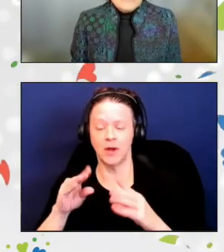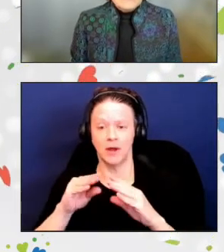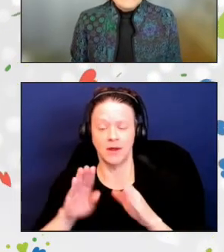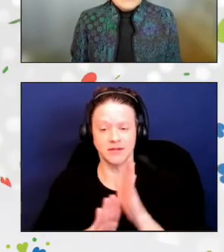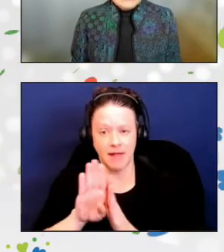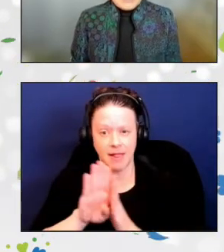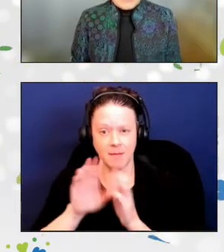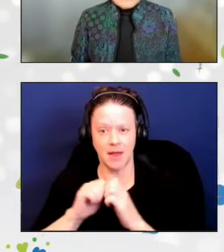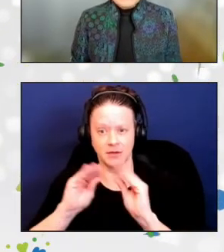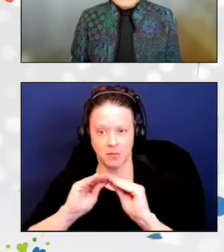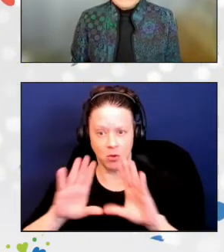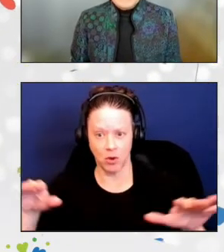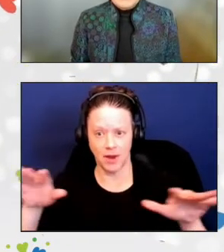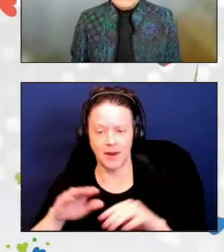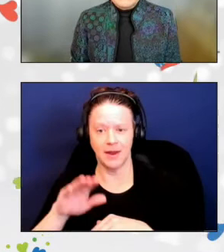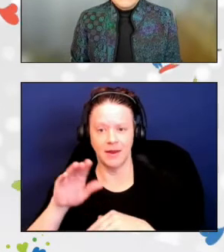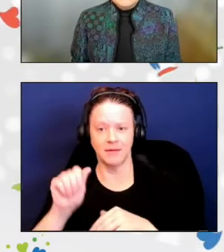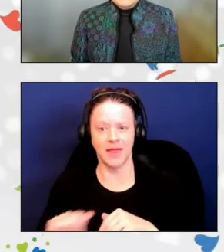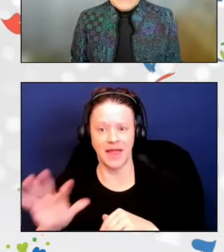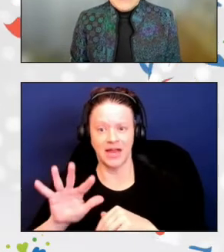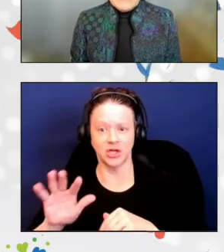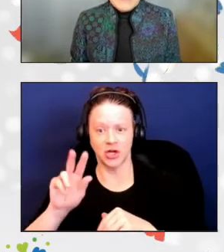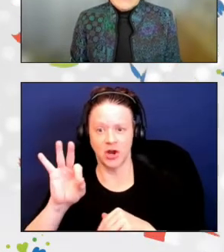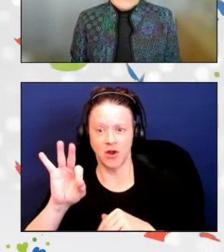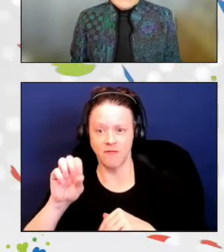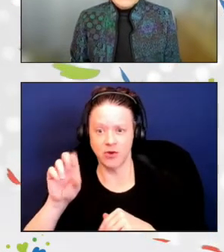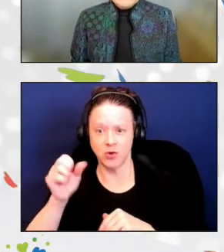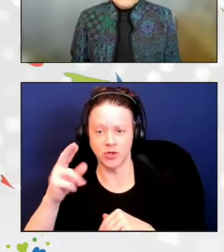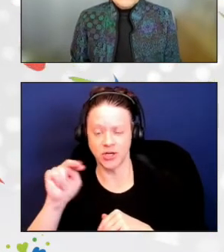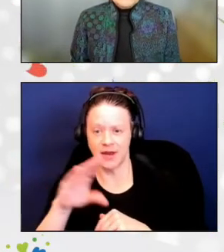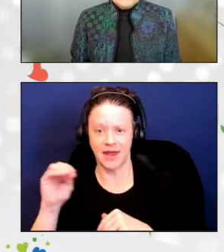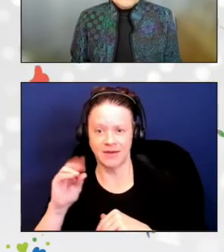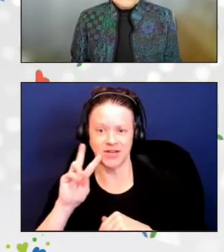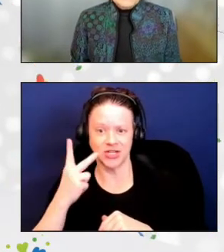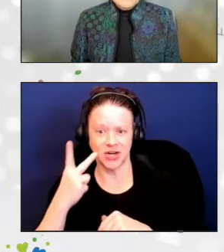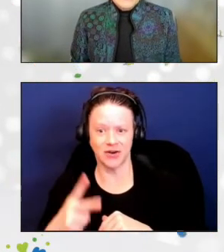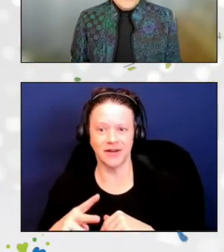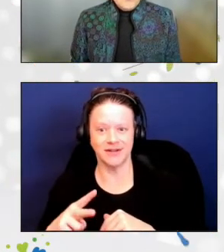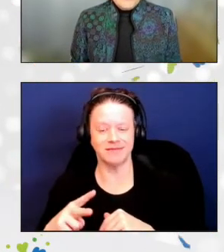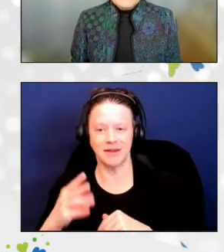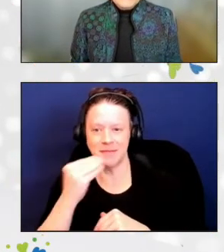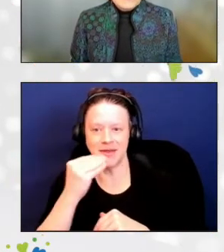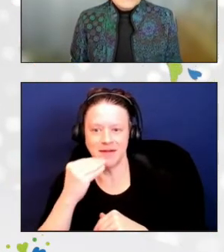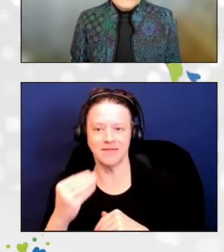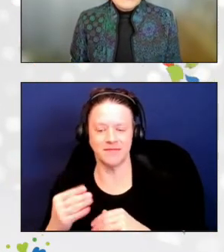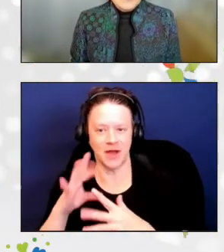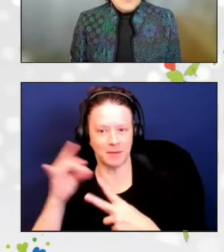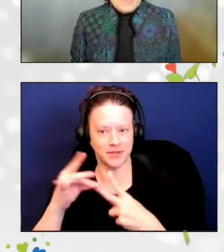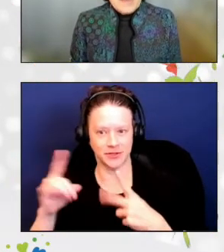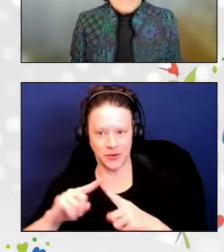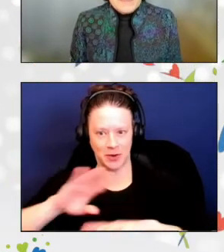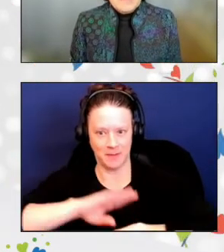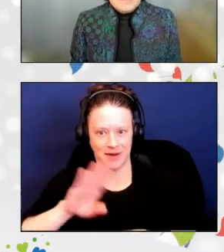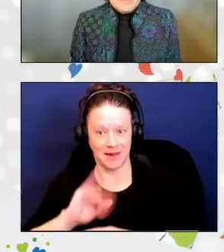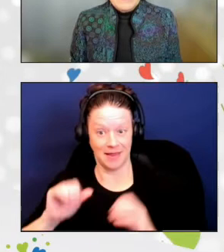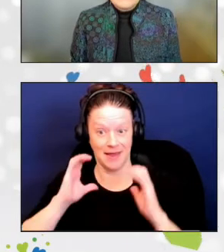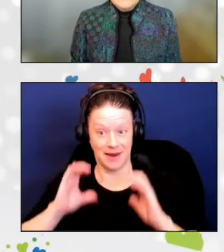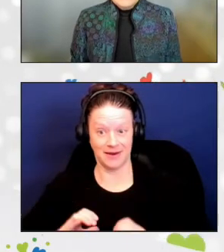and vegetarian meal options to meet client needs. Always willing to go above and beyond,